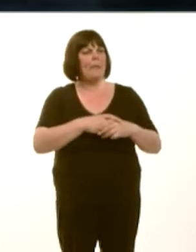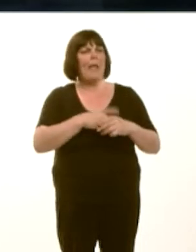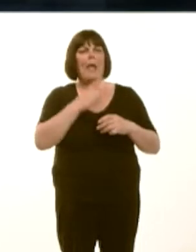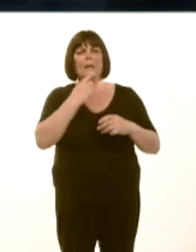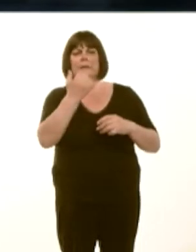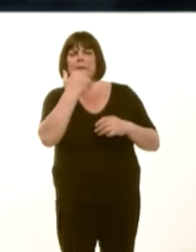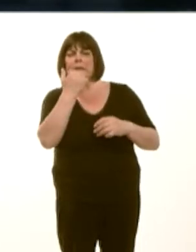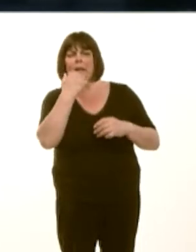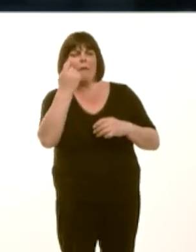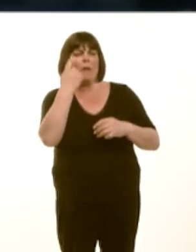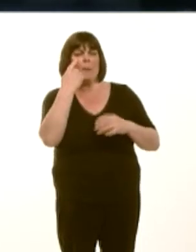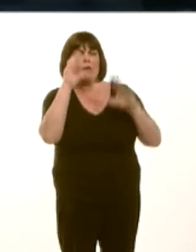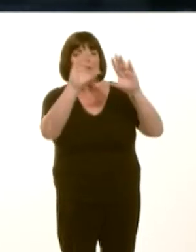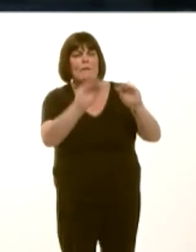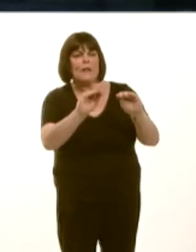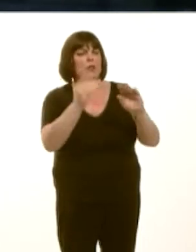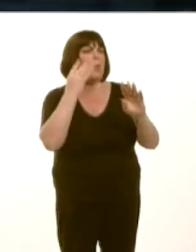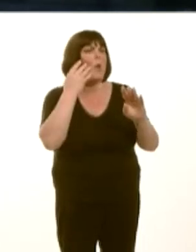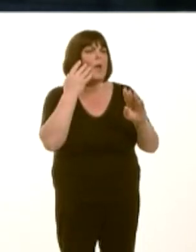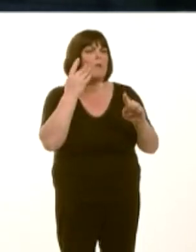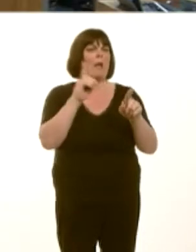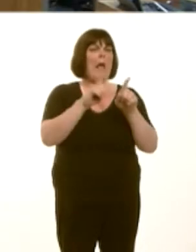Also, what are the outcomes, and what lessons have been learned, if any?